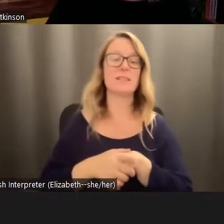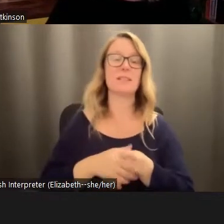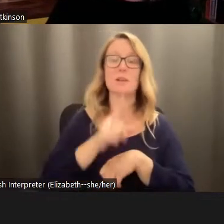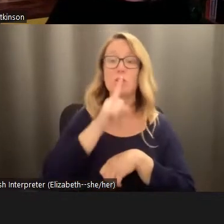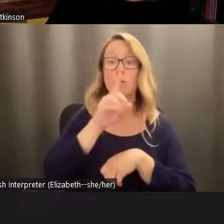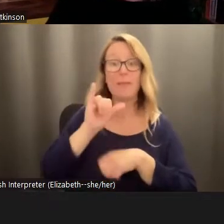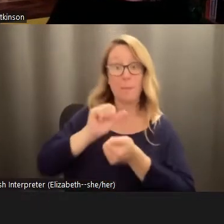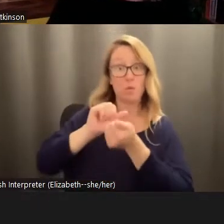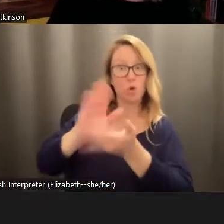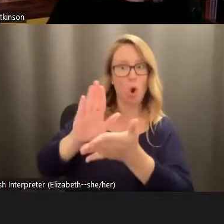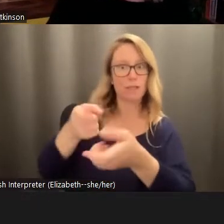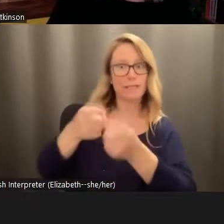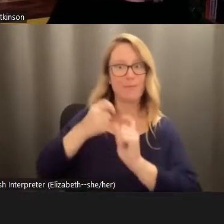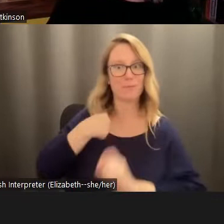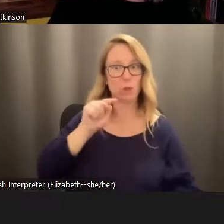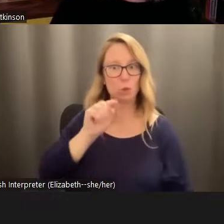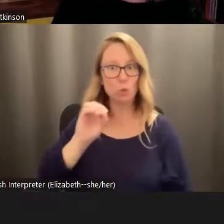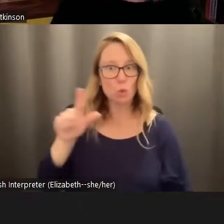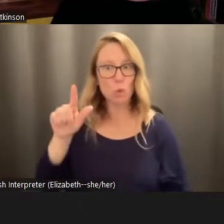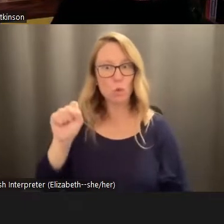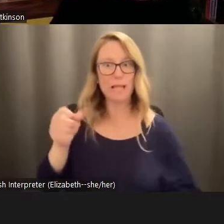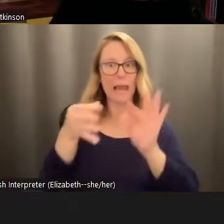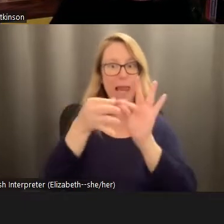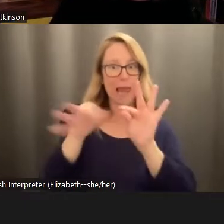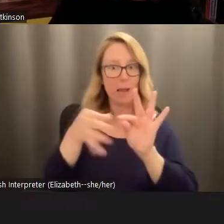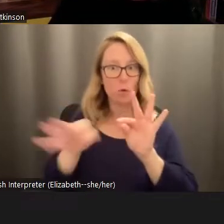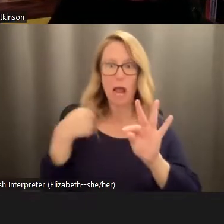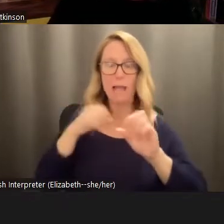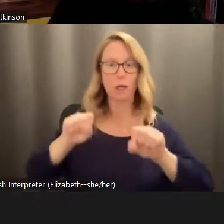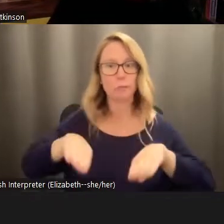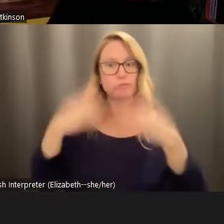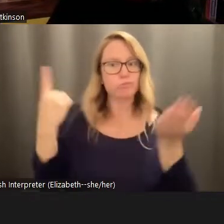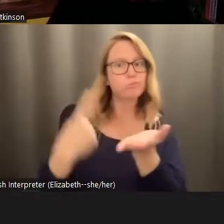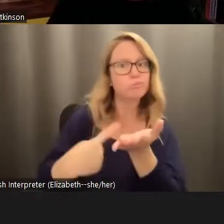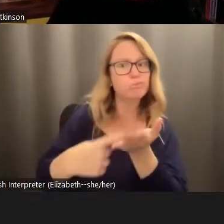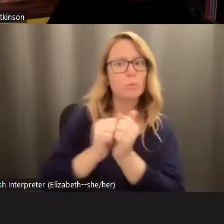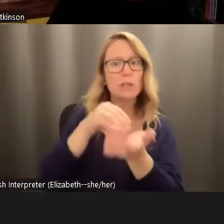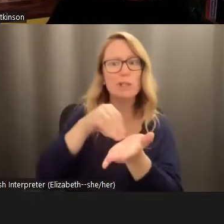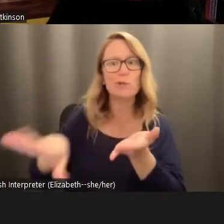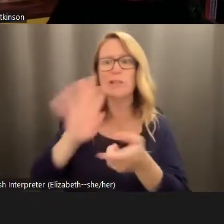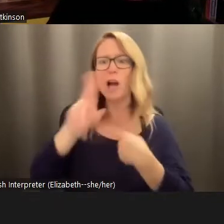that gave me the tools and the language to talk openly with my students about this growing sense of despair that they're